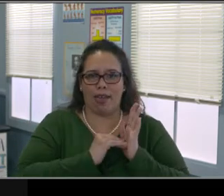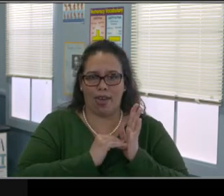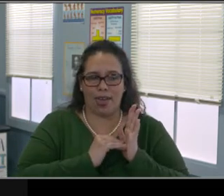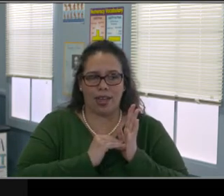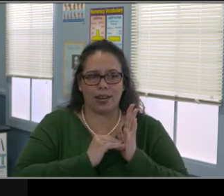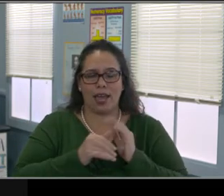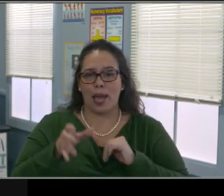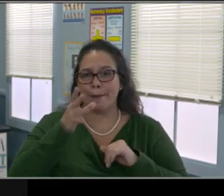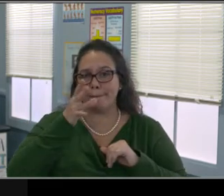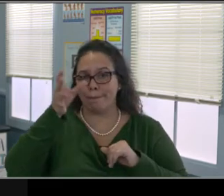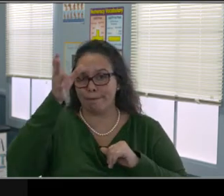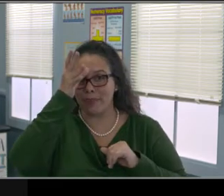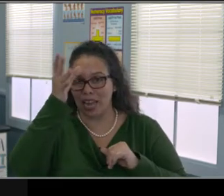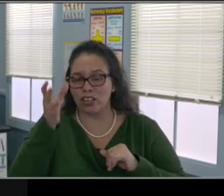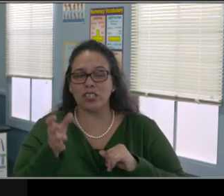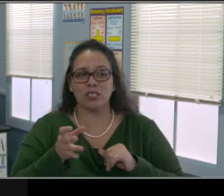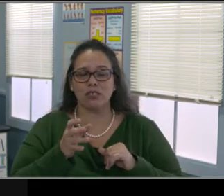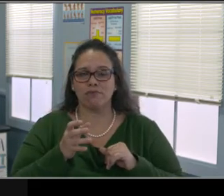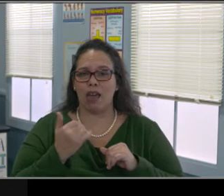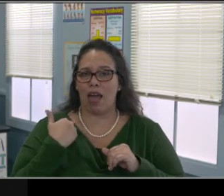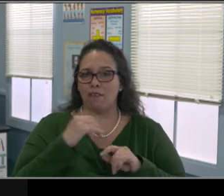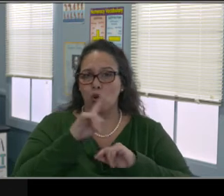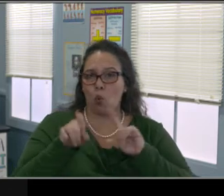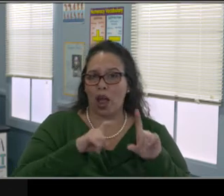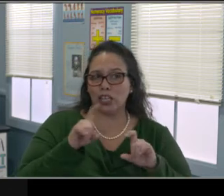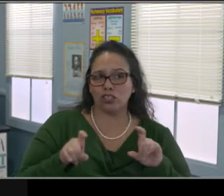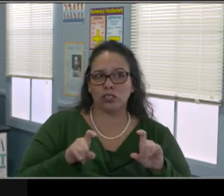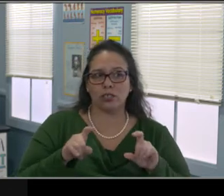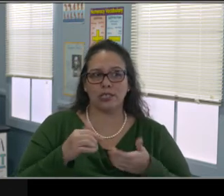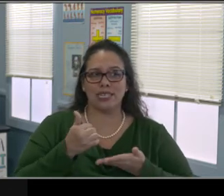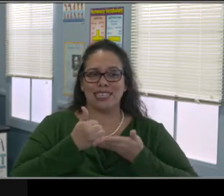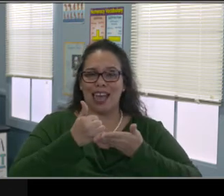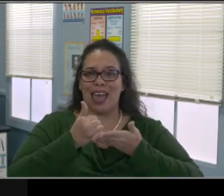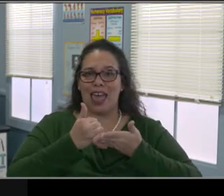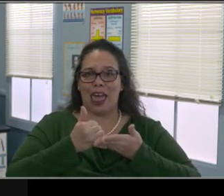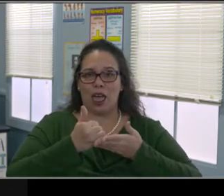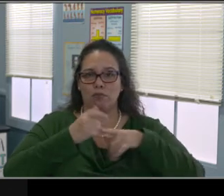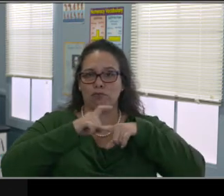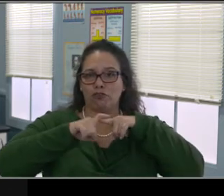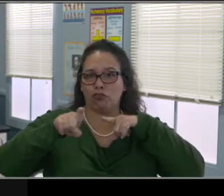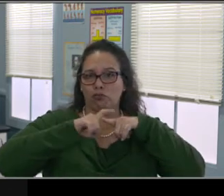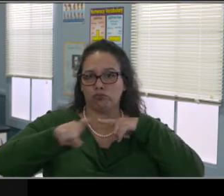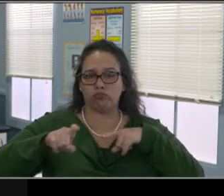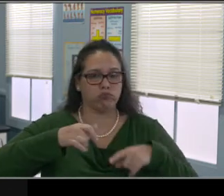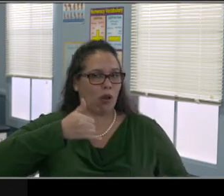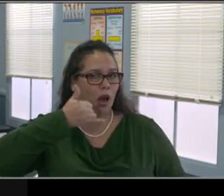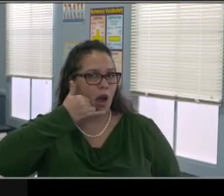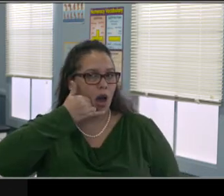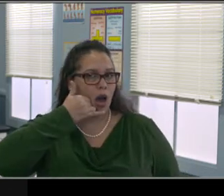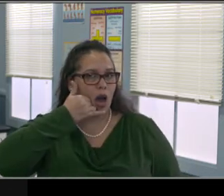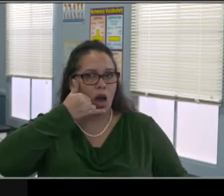what pathway they're interested in, there's a nice document to go through. And I'll maybe just show you that right here